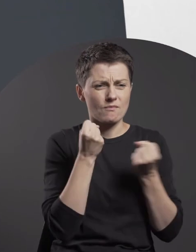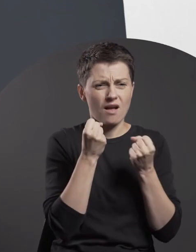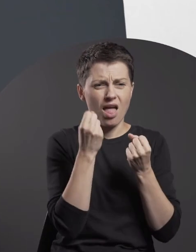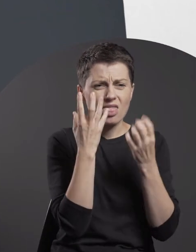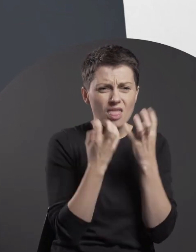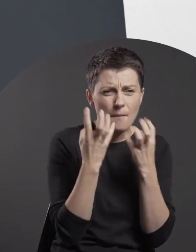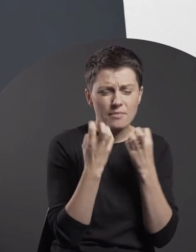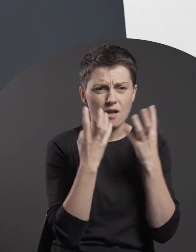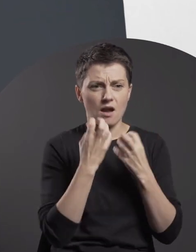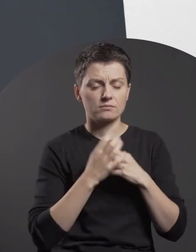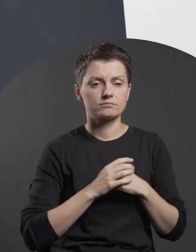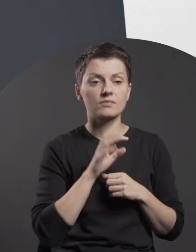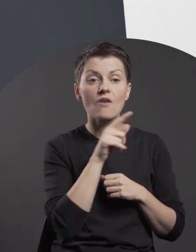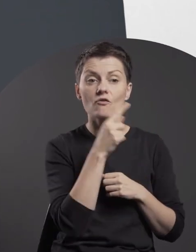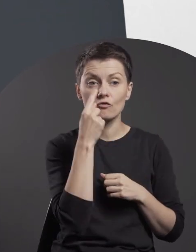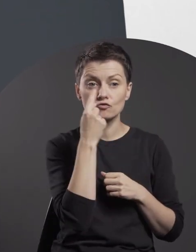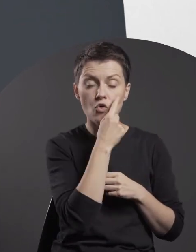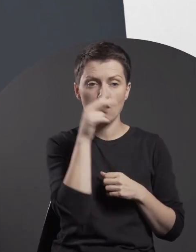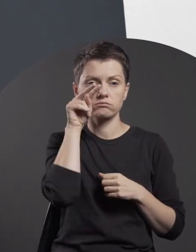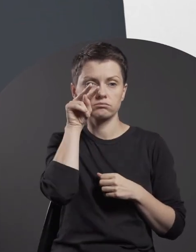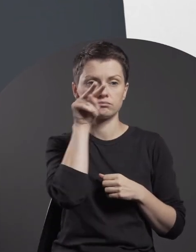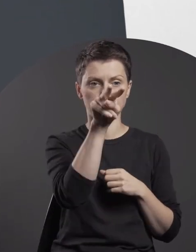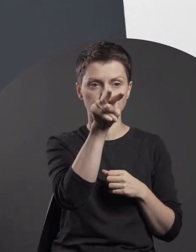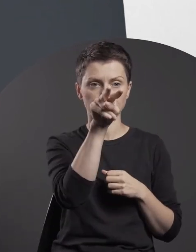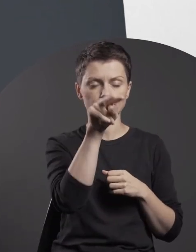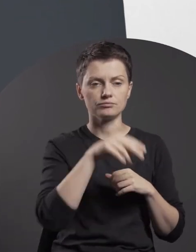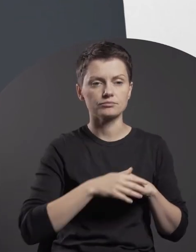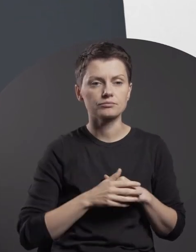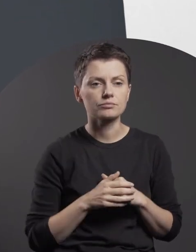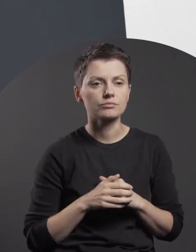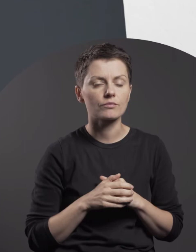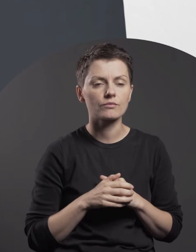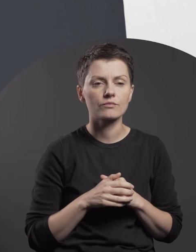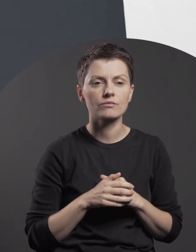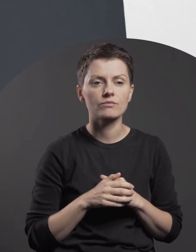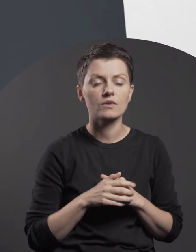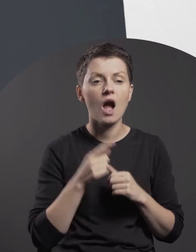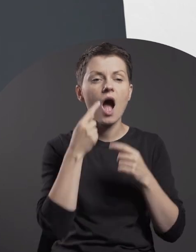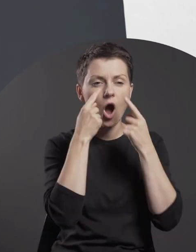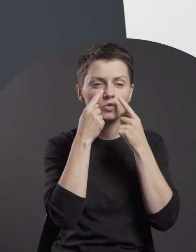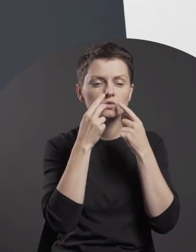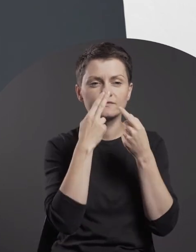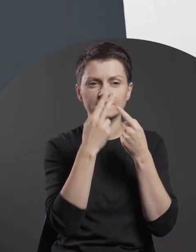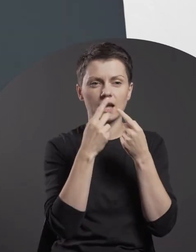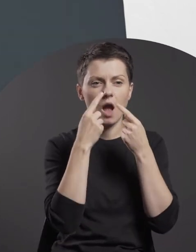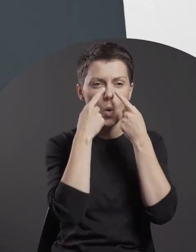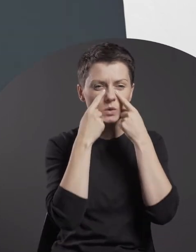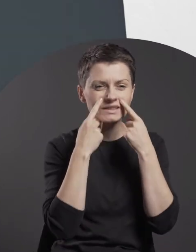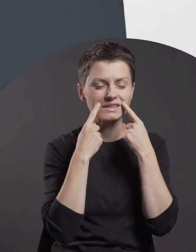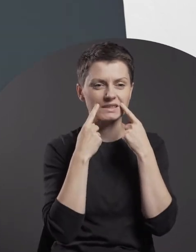He is looking straight ahead and his eyes well up.